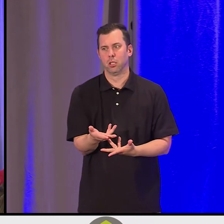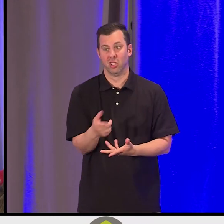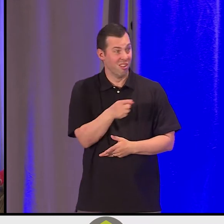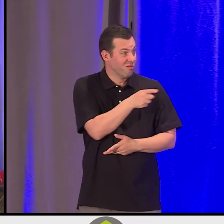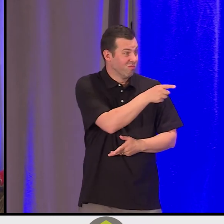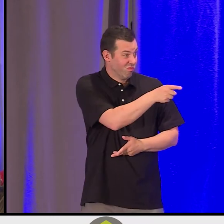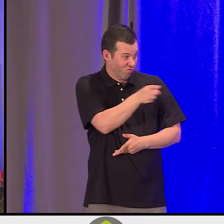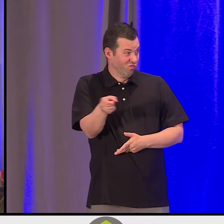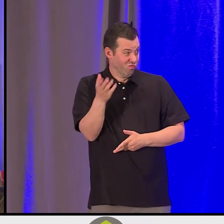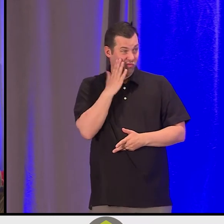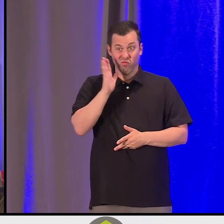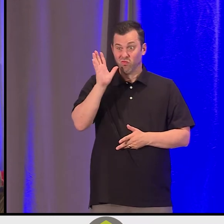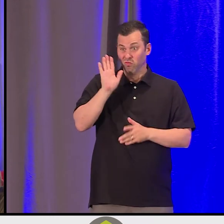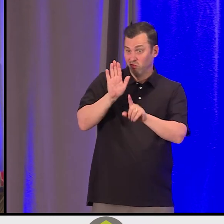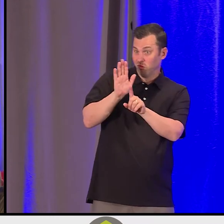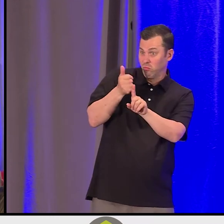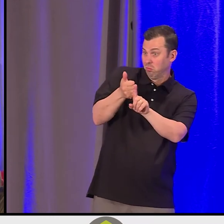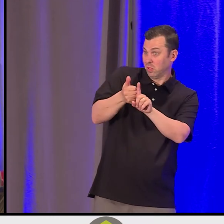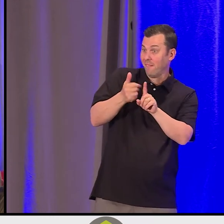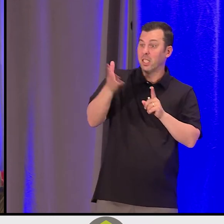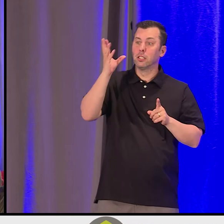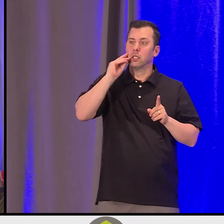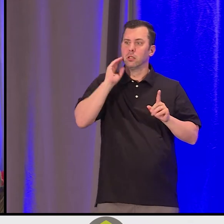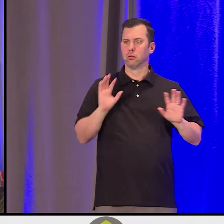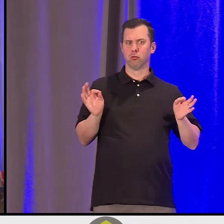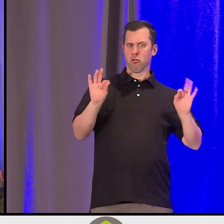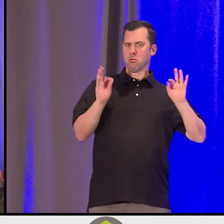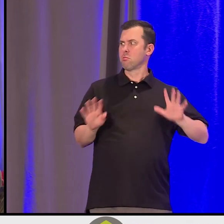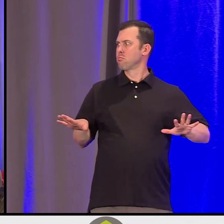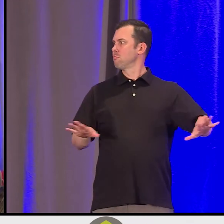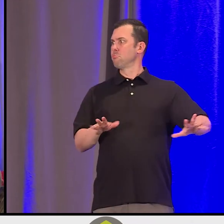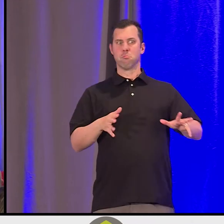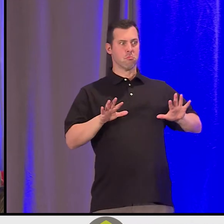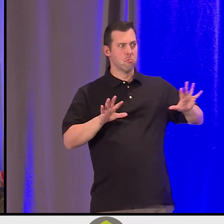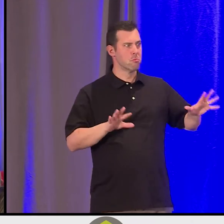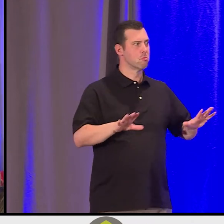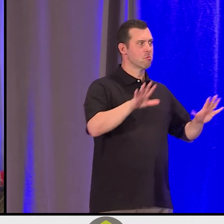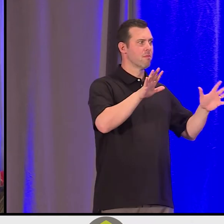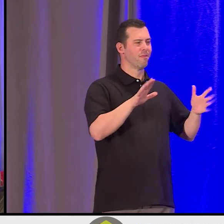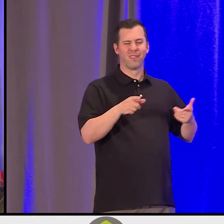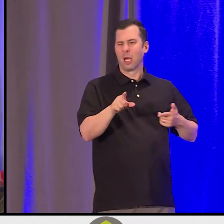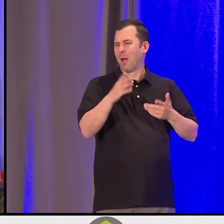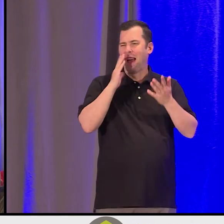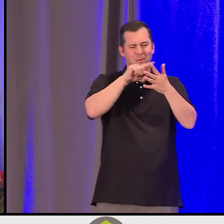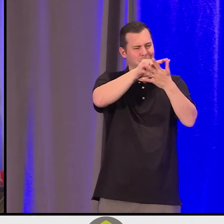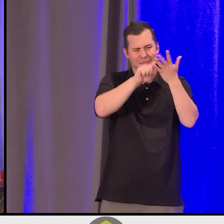You see what's going on. That's where I come from. And there's terms for it and acronyms. ADD -- there's a whole bunch of them.